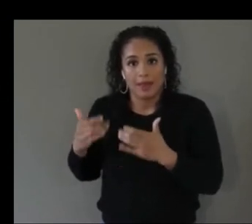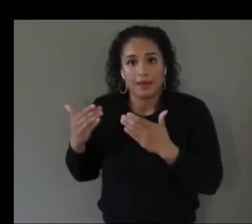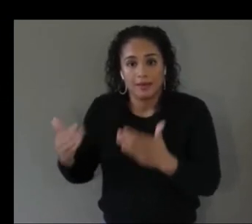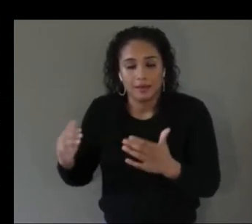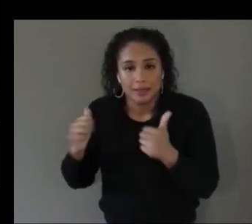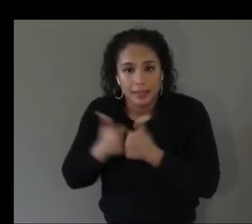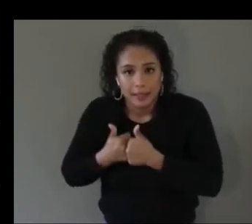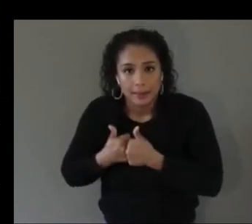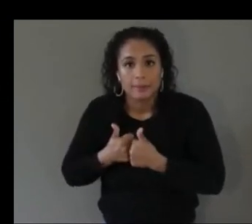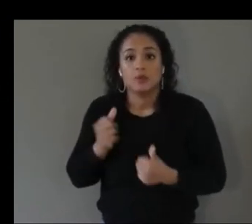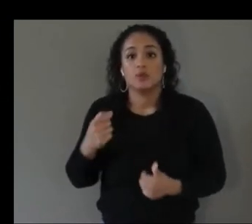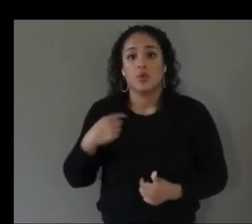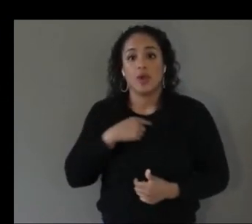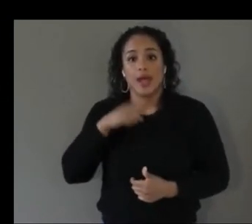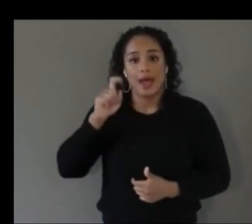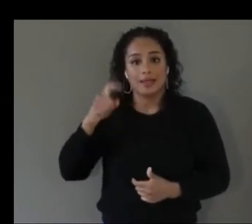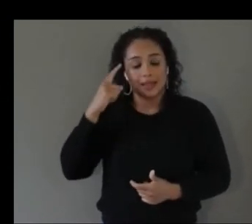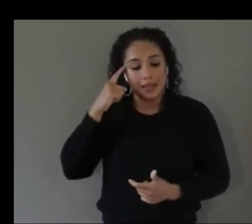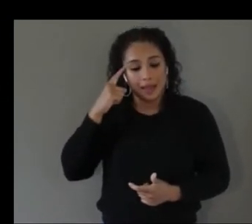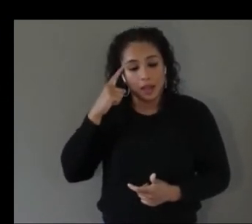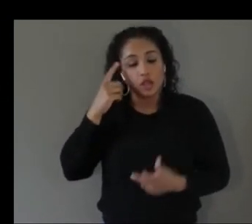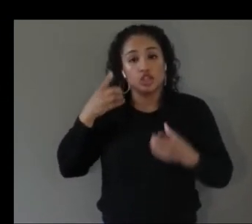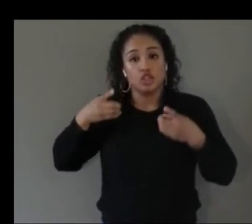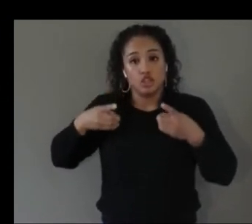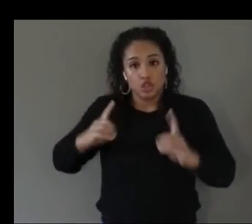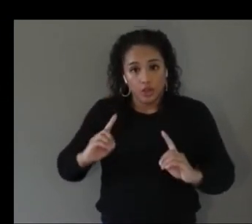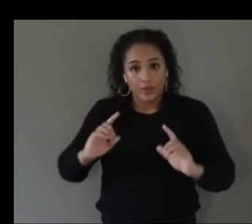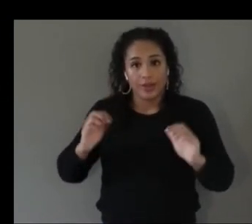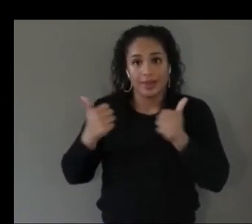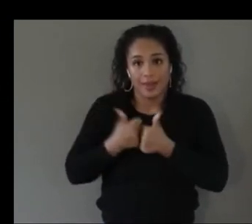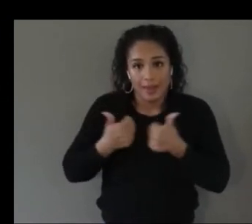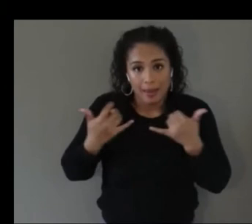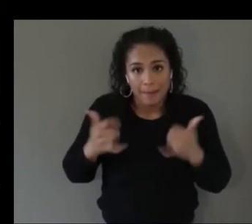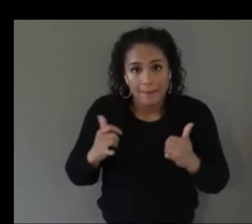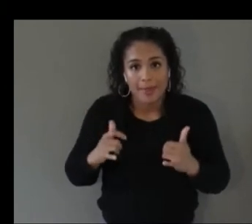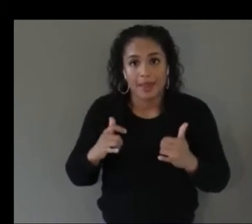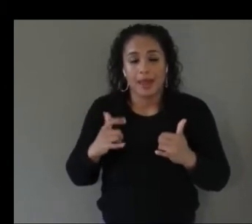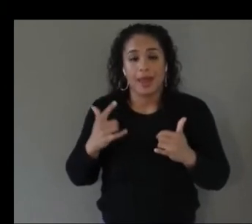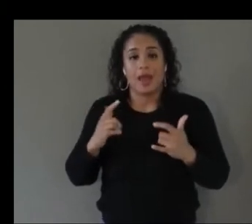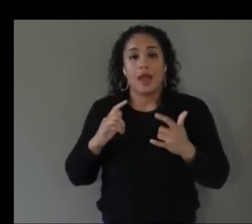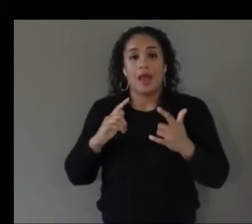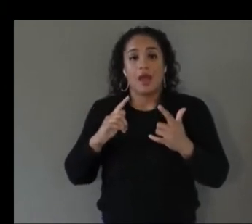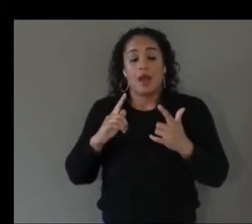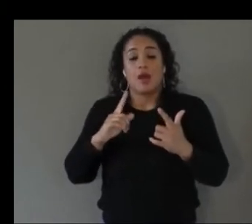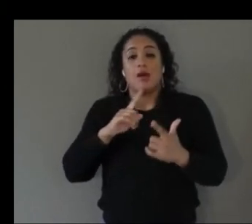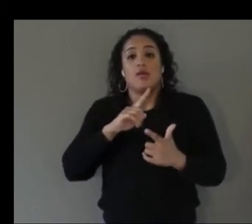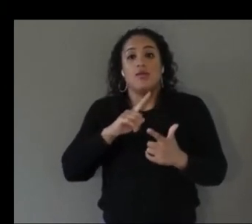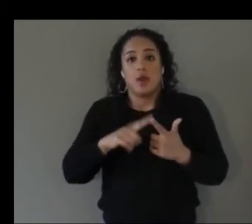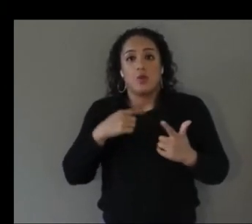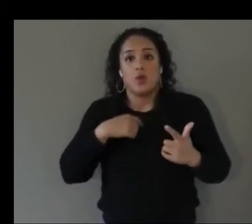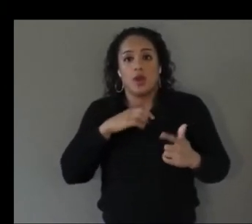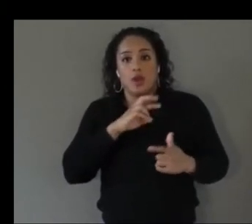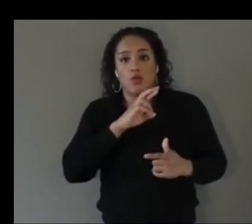and then slowly roll them off or remove them as they advanced in level basically so we have like